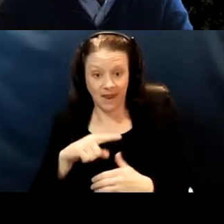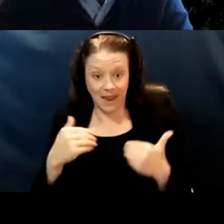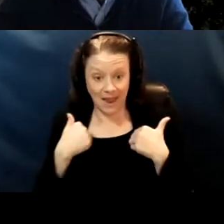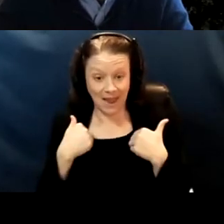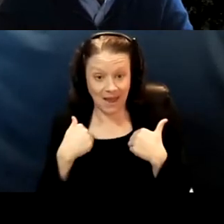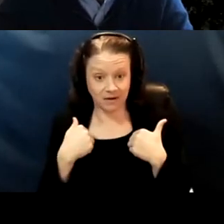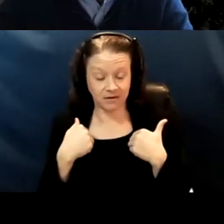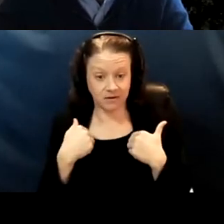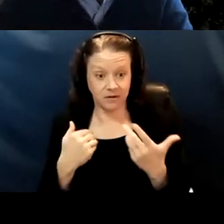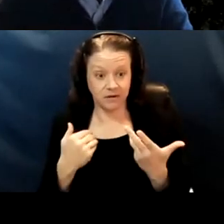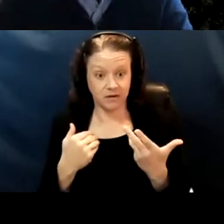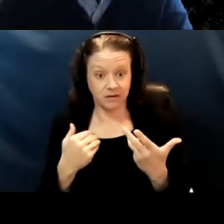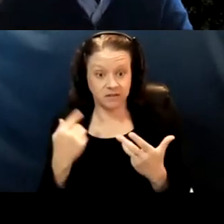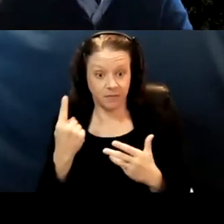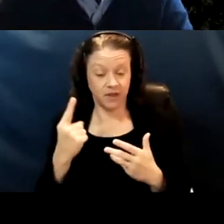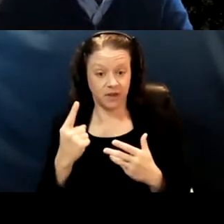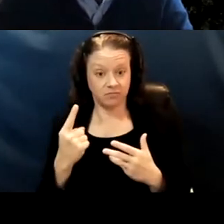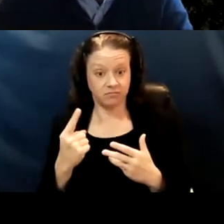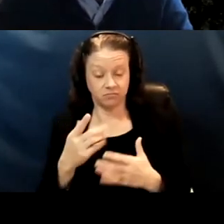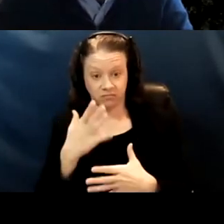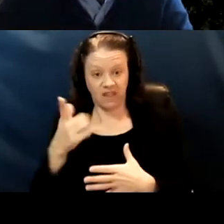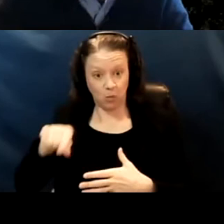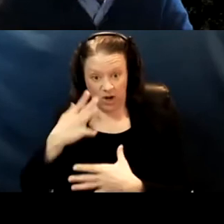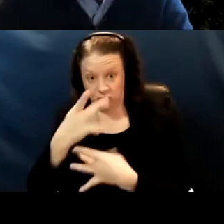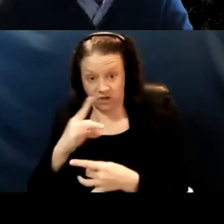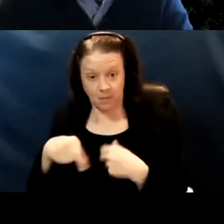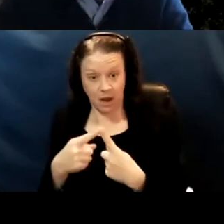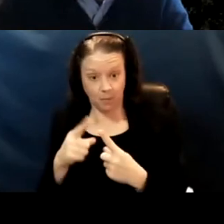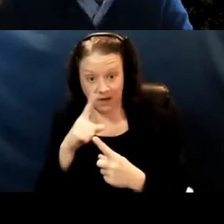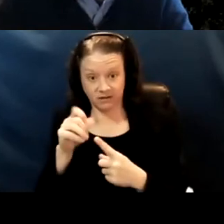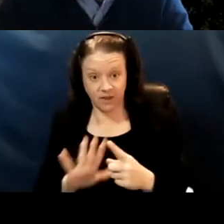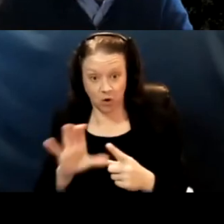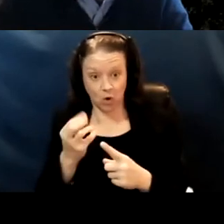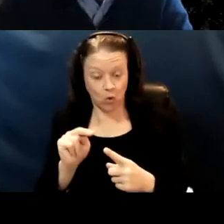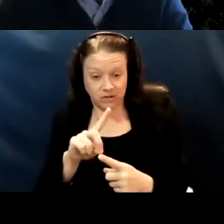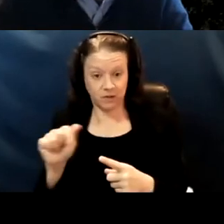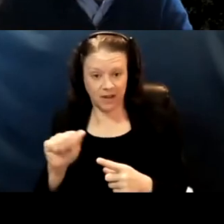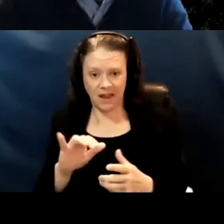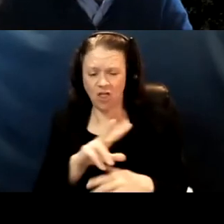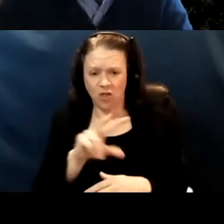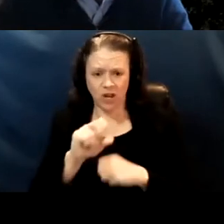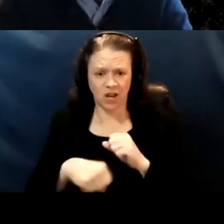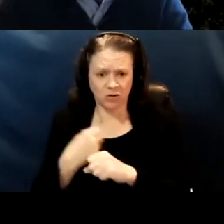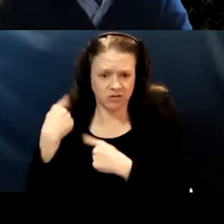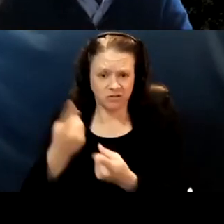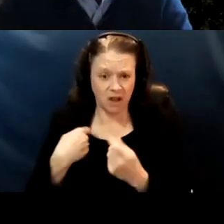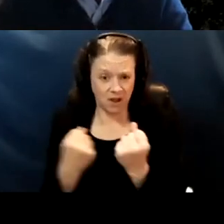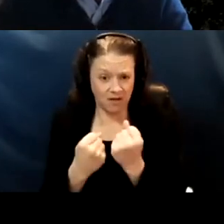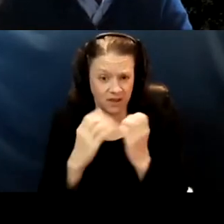because of their own disability. That has not happened to me in 30 years of disability advocacy. I can remember having so many reporters.